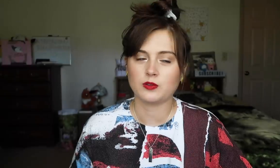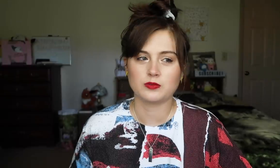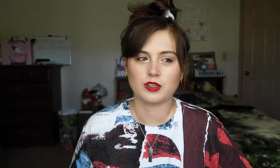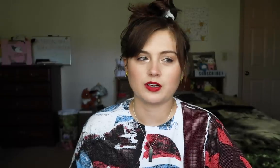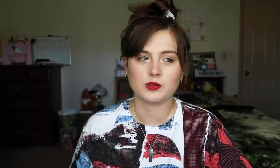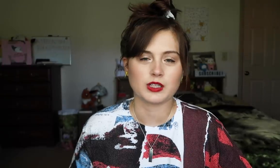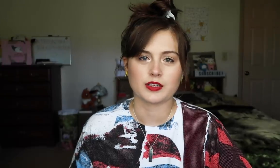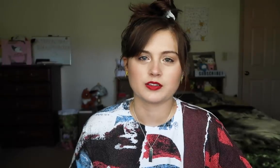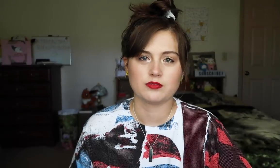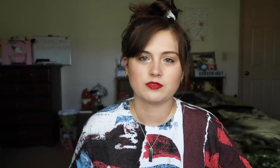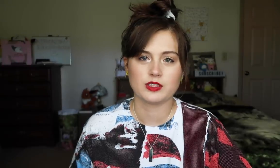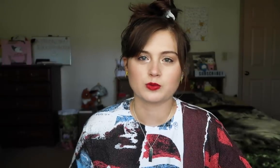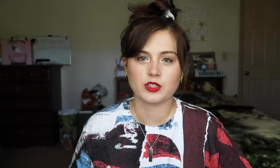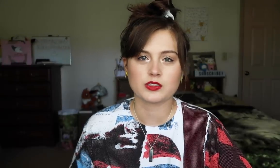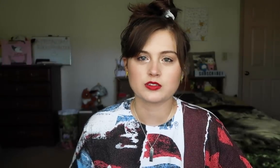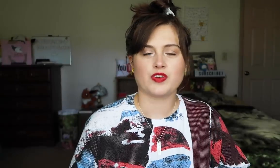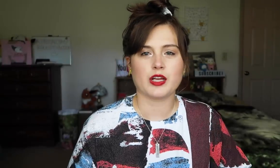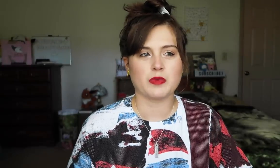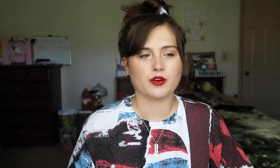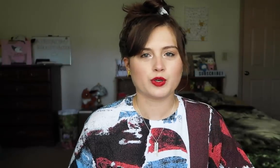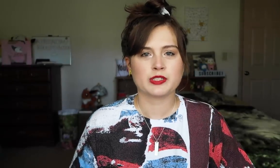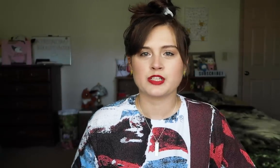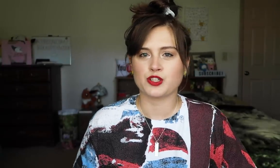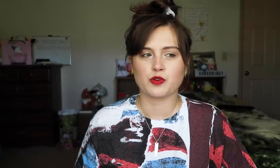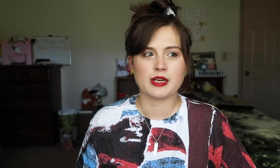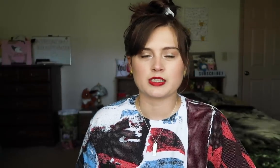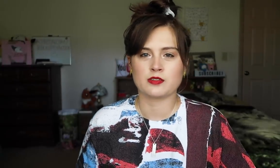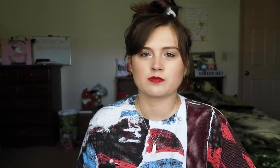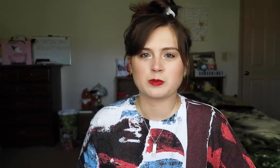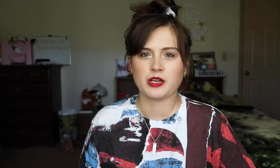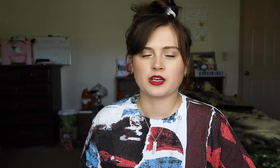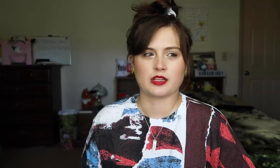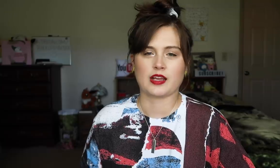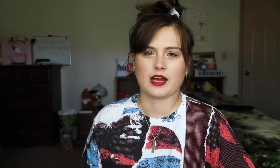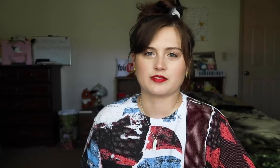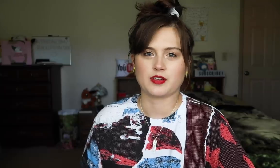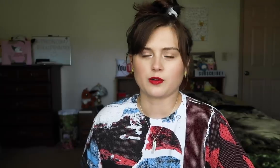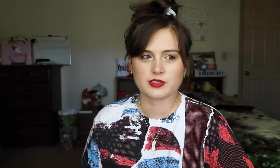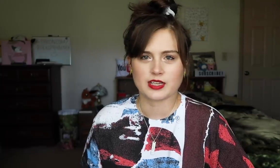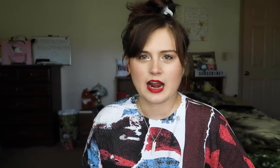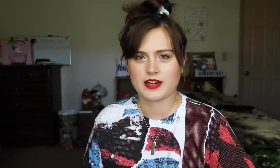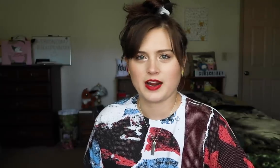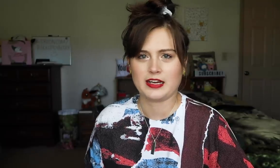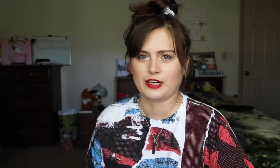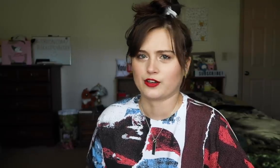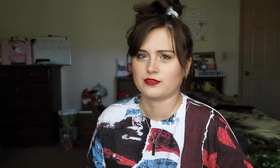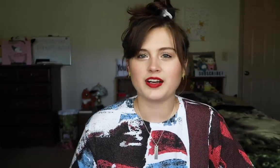I don't like these words. I feel like Mandarin was easier for me to speak and that has tones that I can't hear.